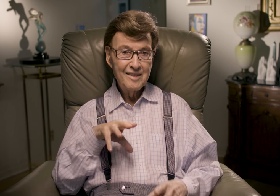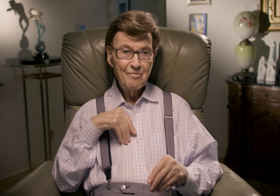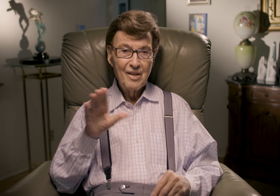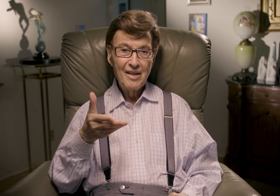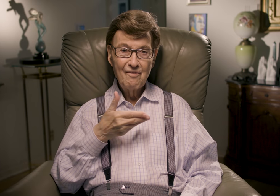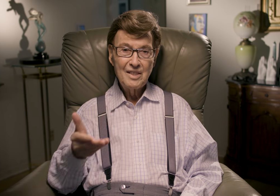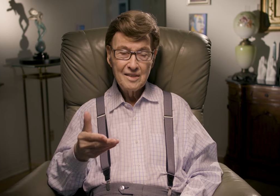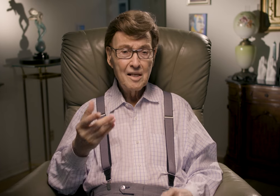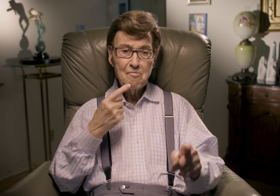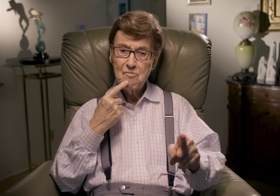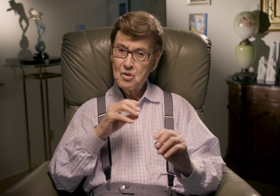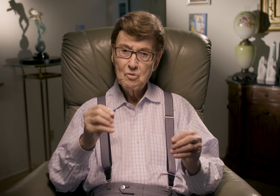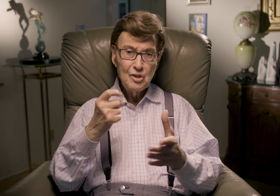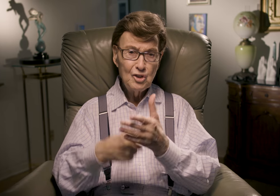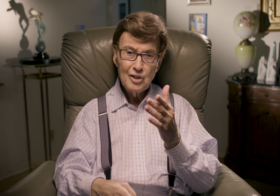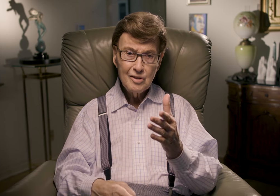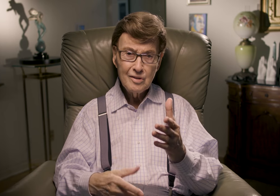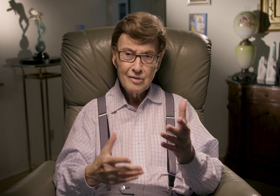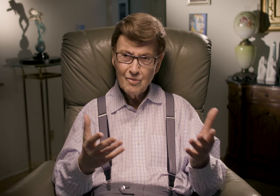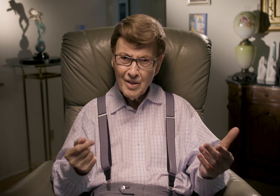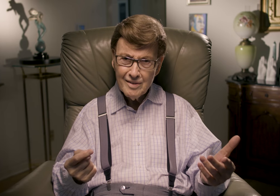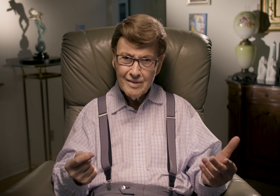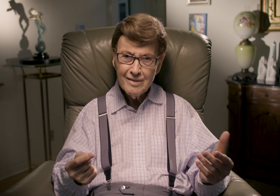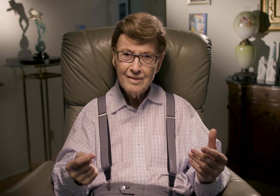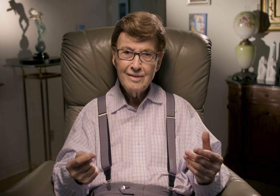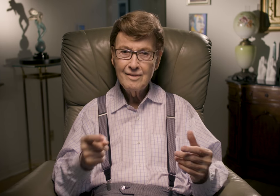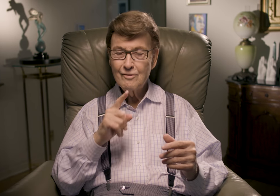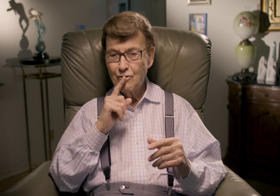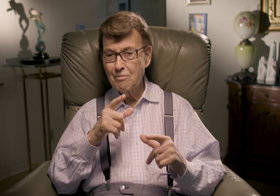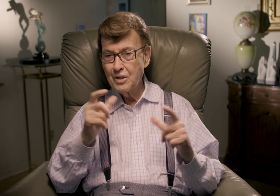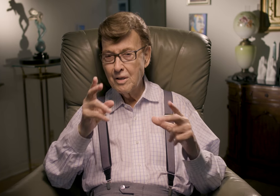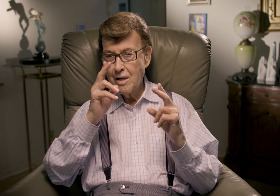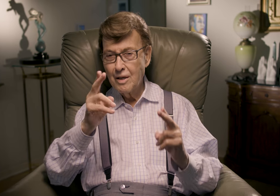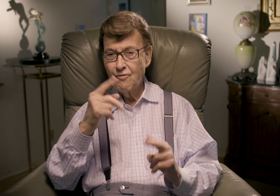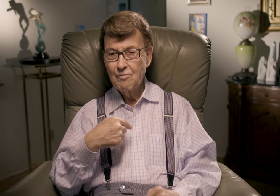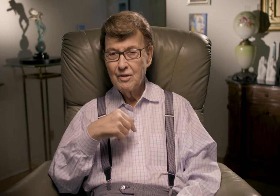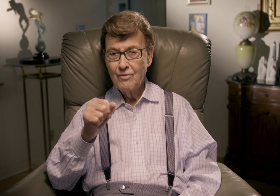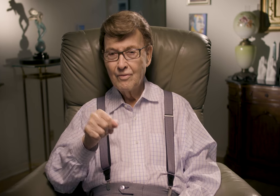I accepted his invitation. He said it was at no charge. What? It was truly a big honor for me.